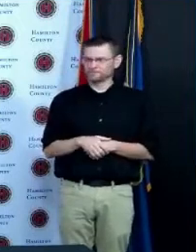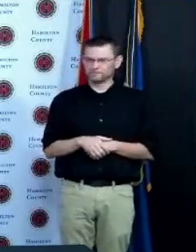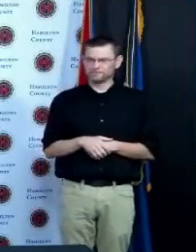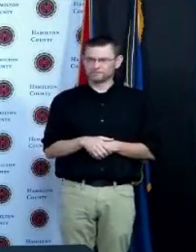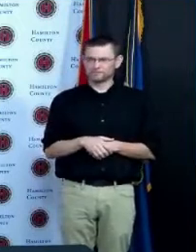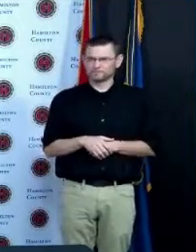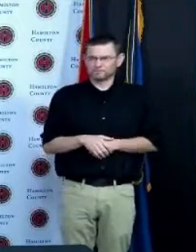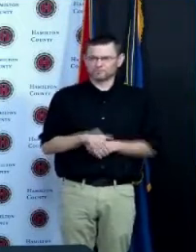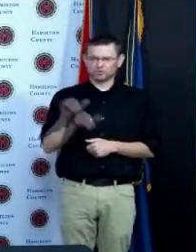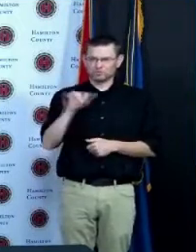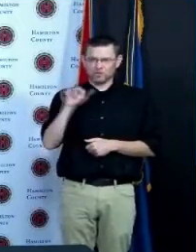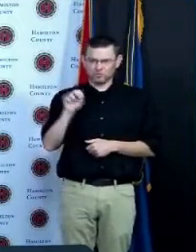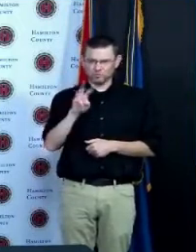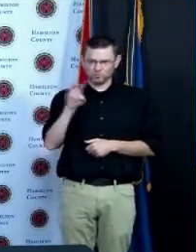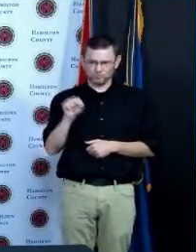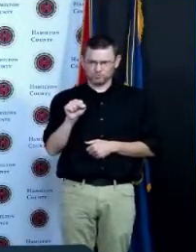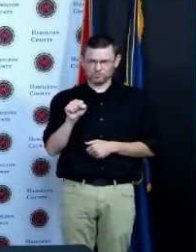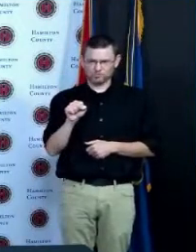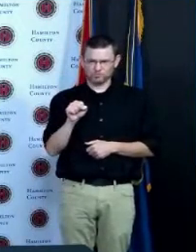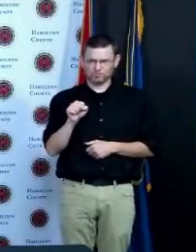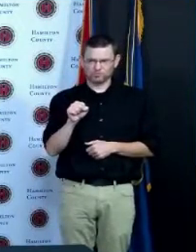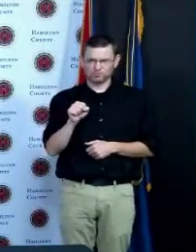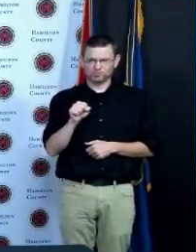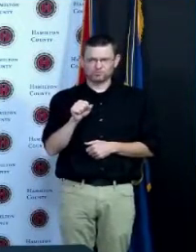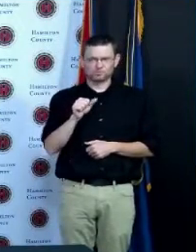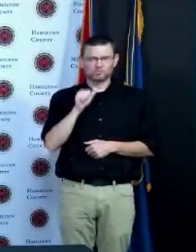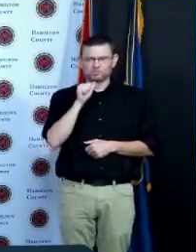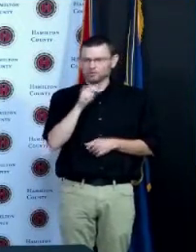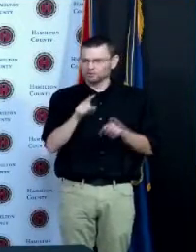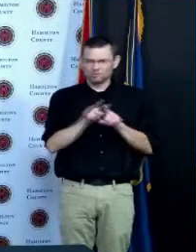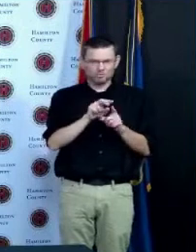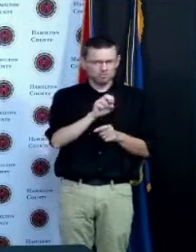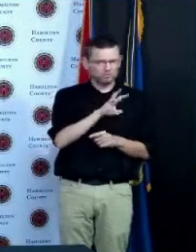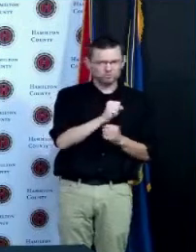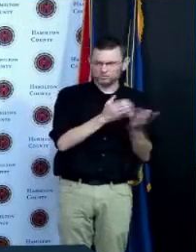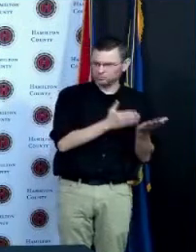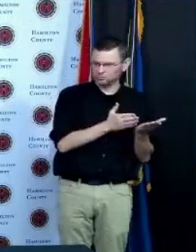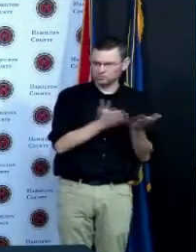if that colored how you thought about this at all that you have a responsibility